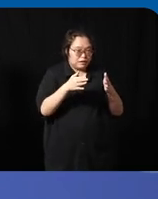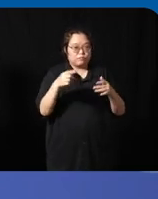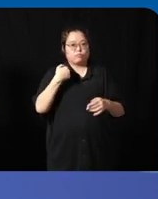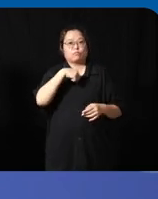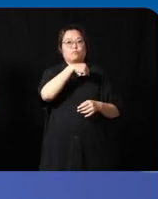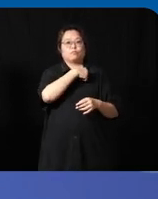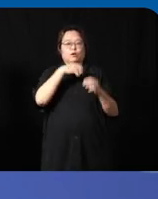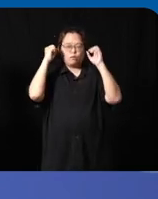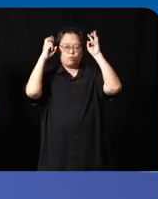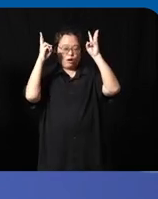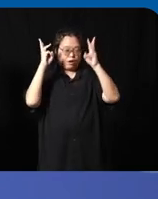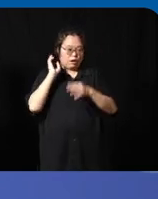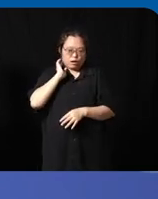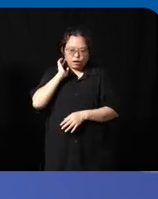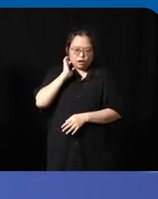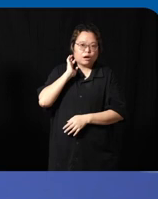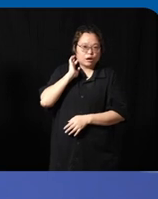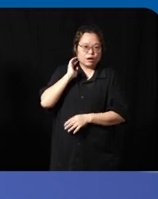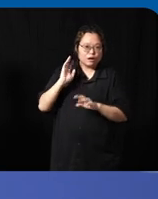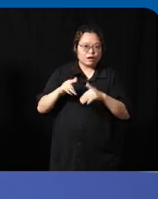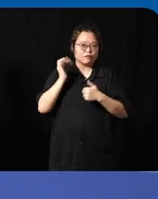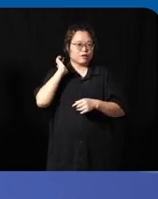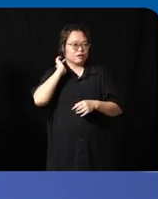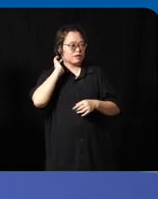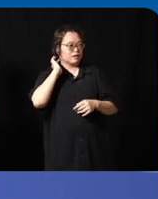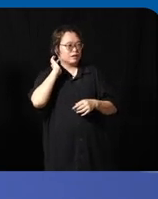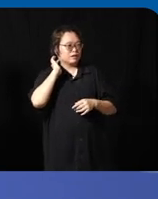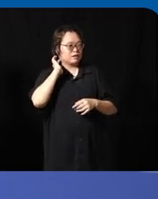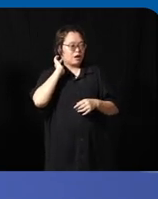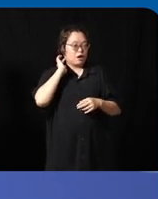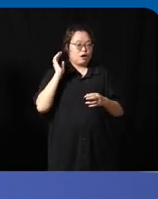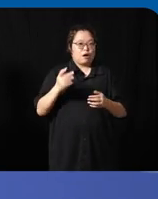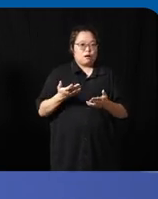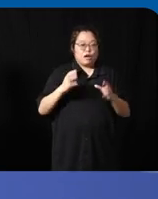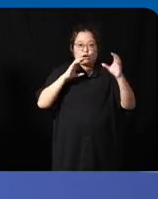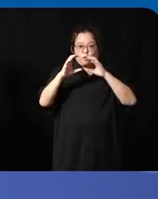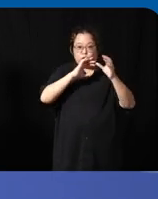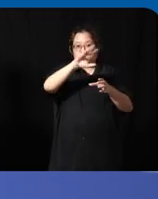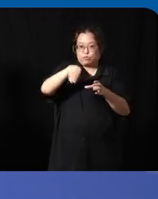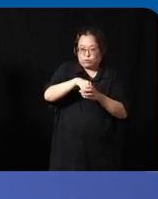our senses and how our senses can play a part in communication so yeah thank you very much for your